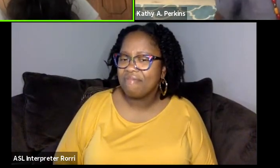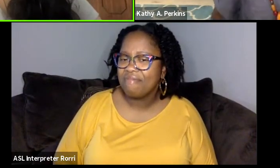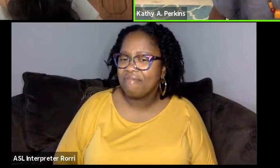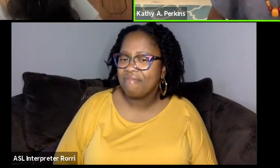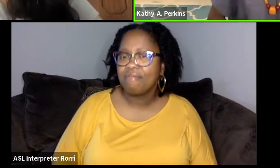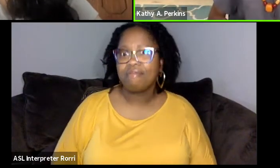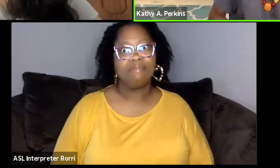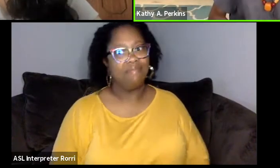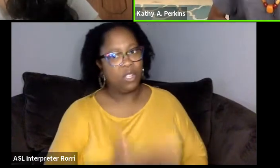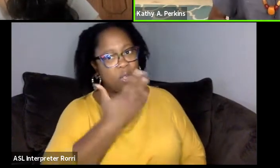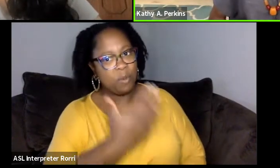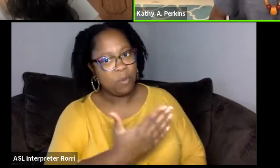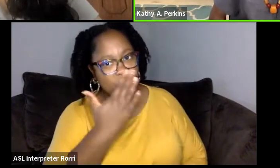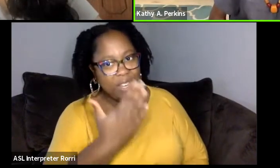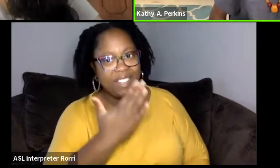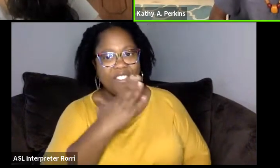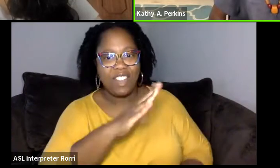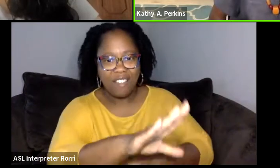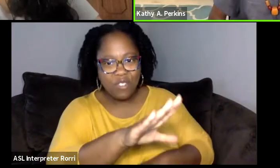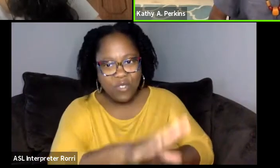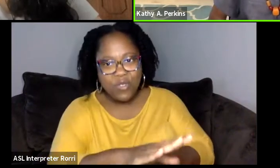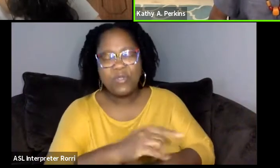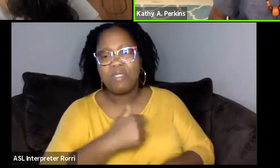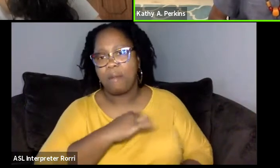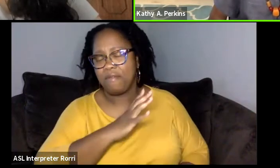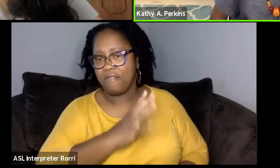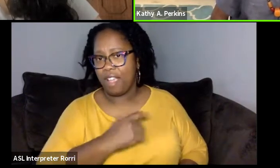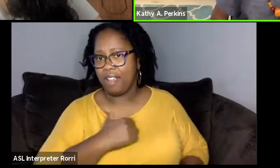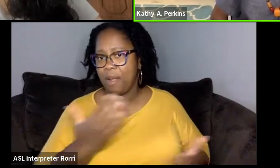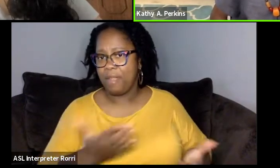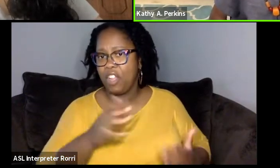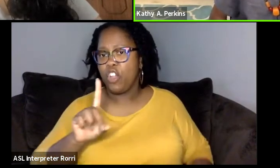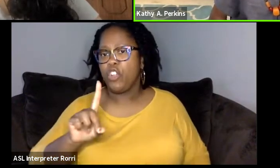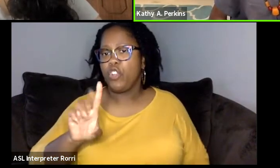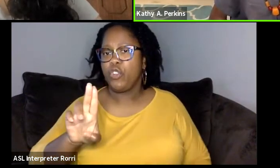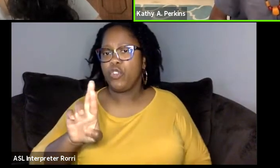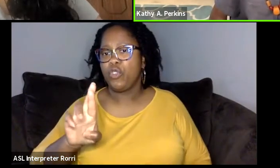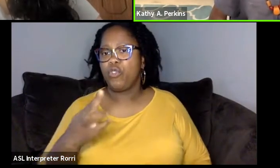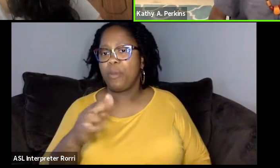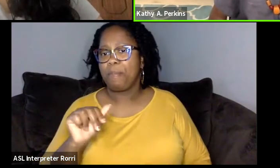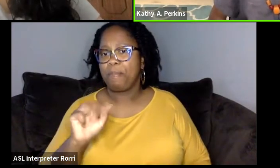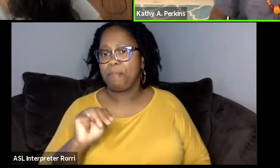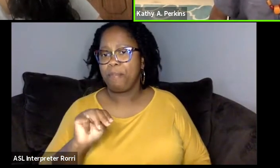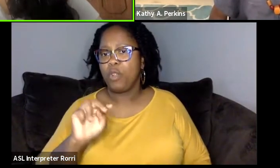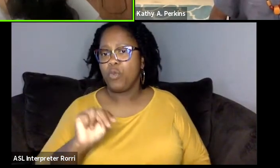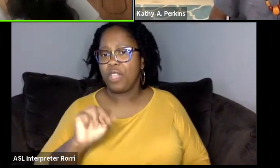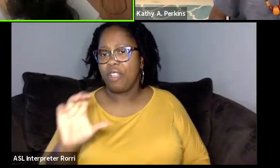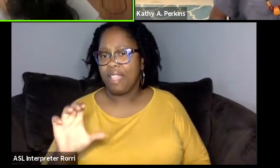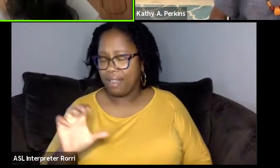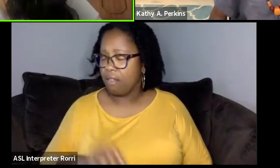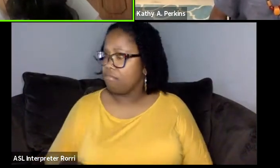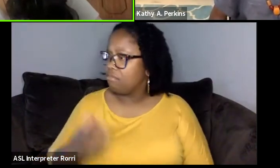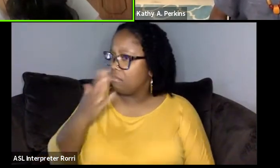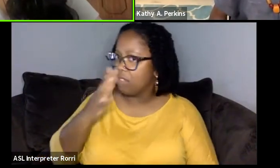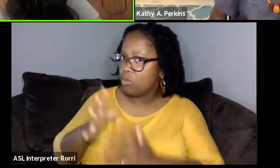Good morning, good afternoon. I'm doing fine. I'm here in Durham, North Carolina. Thank you so much for joining us today.